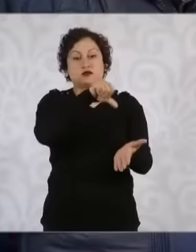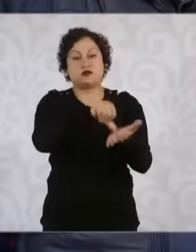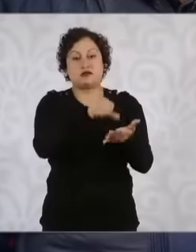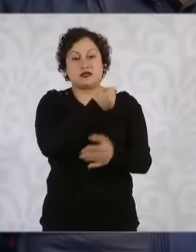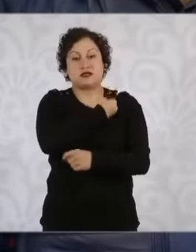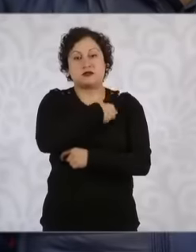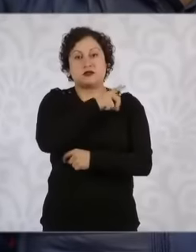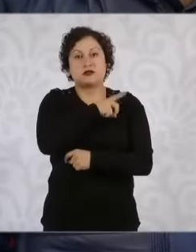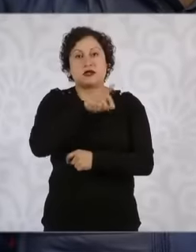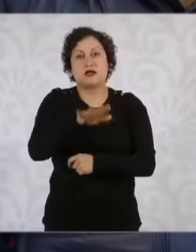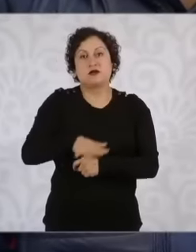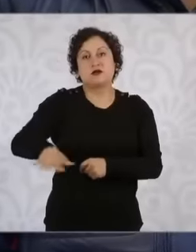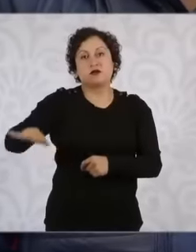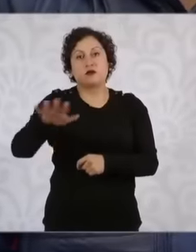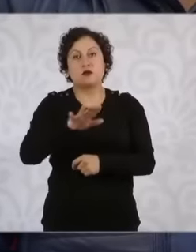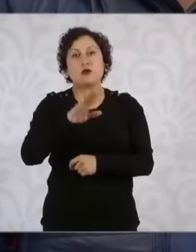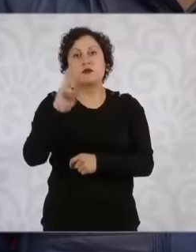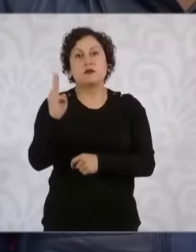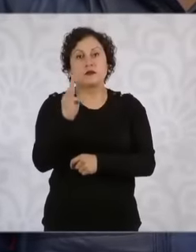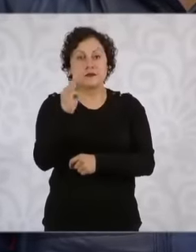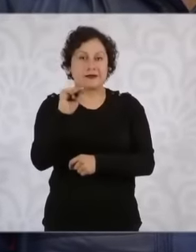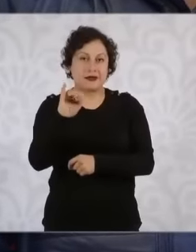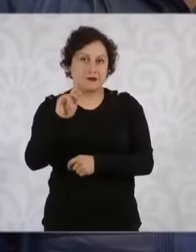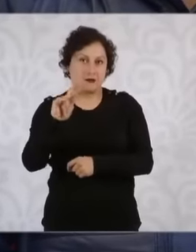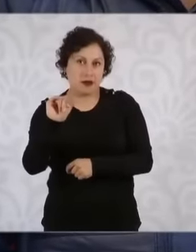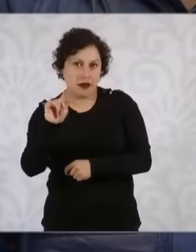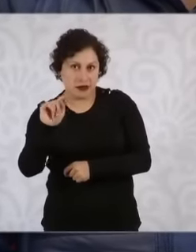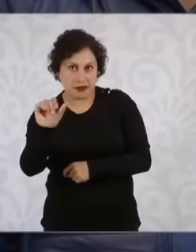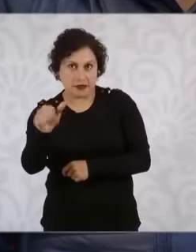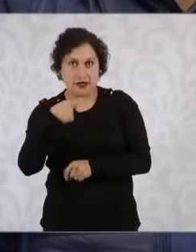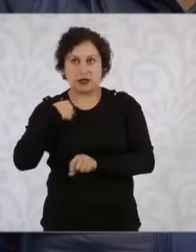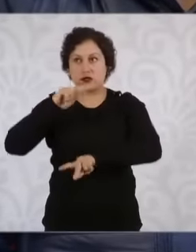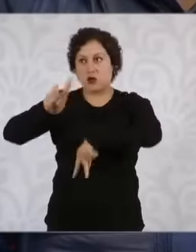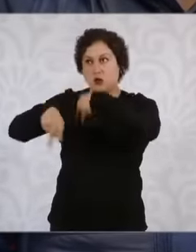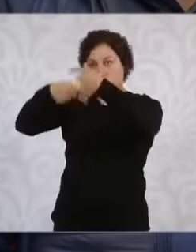a thousand palta eh I'm going to go to my health center for me it is more complicated to go to